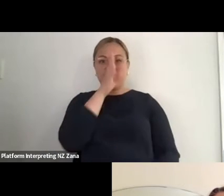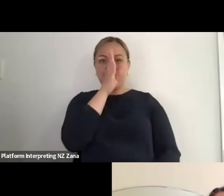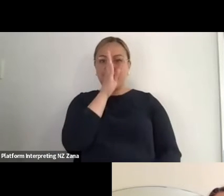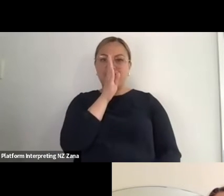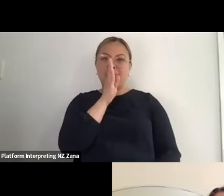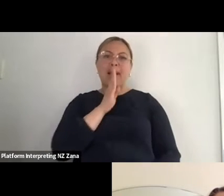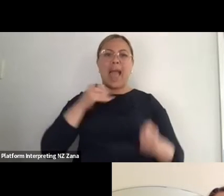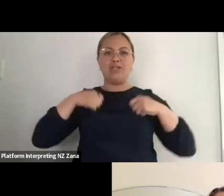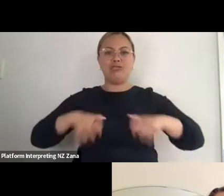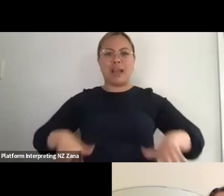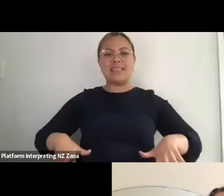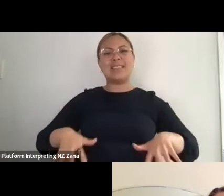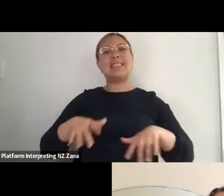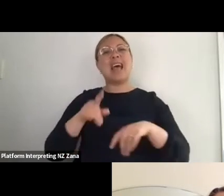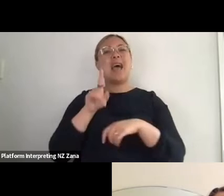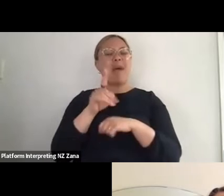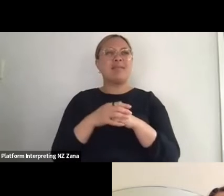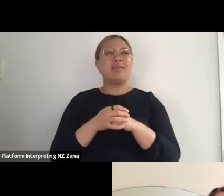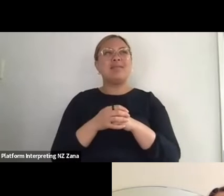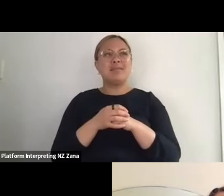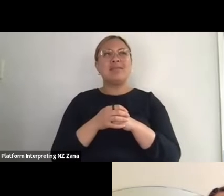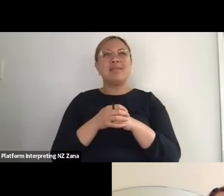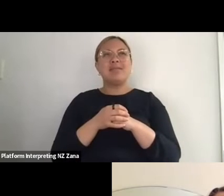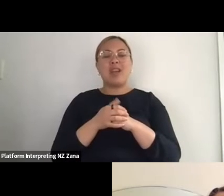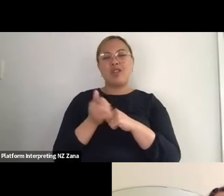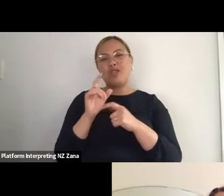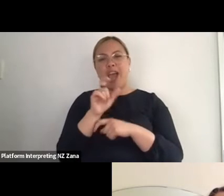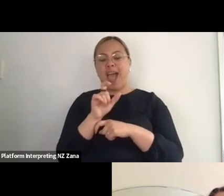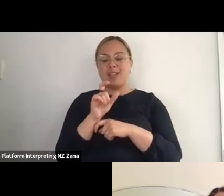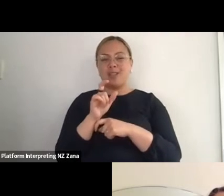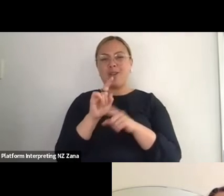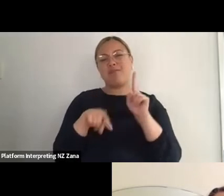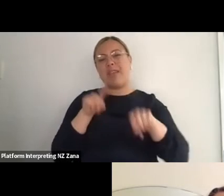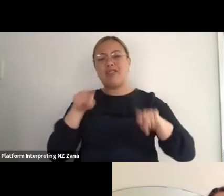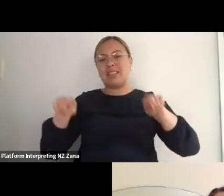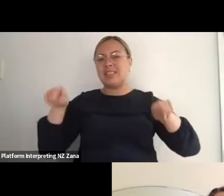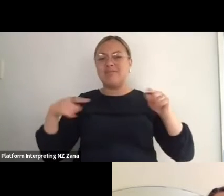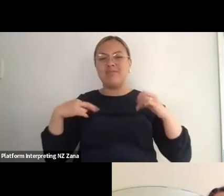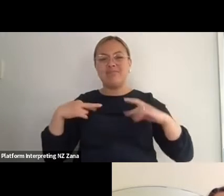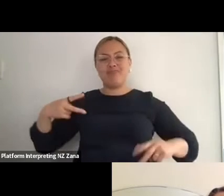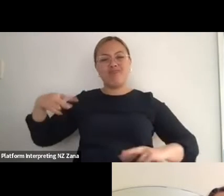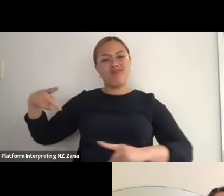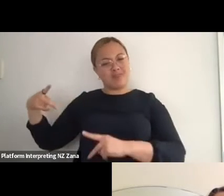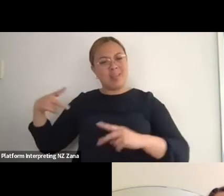it was a really good chance to sort of yeah get some very- I recommend it you know, just once,